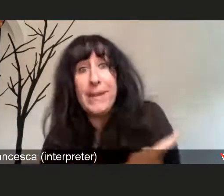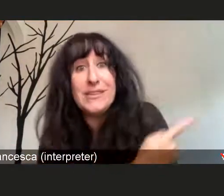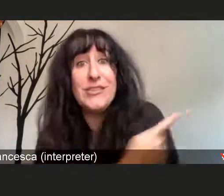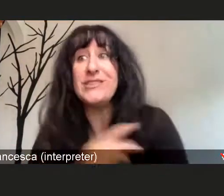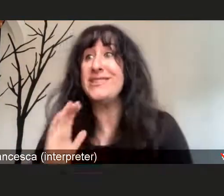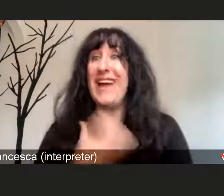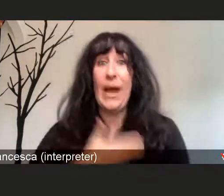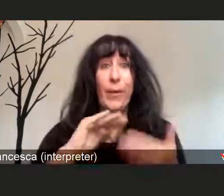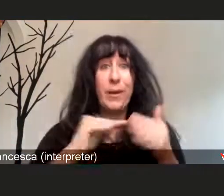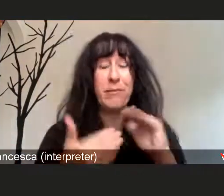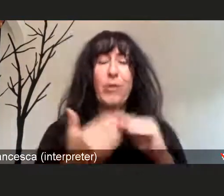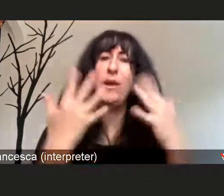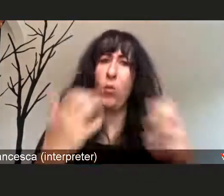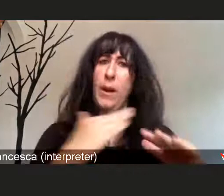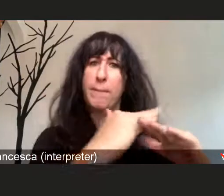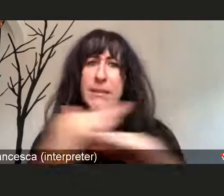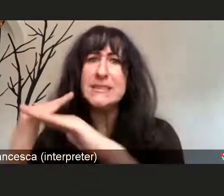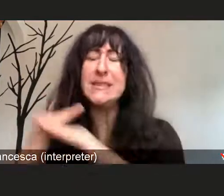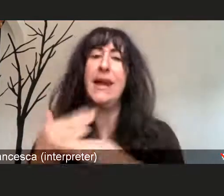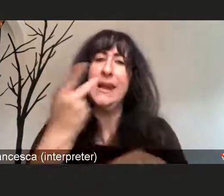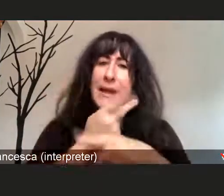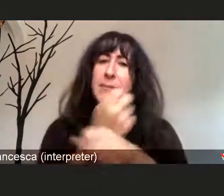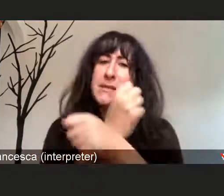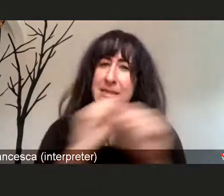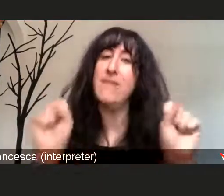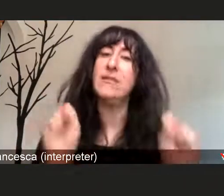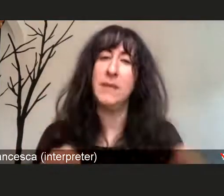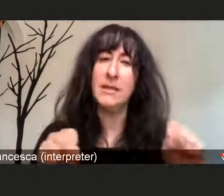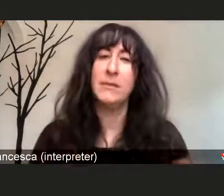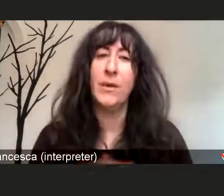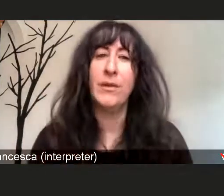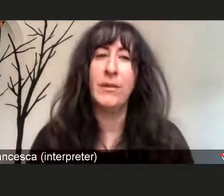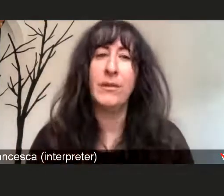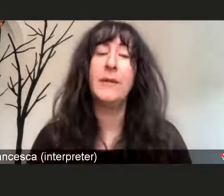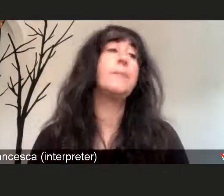For months now, we've been talking about something called protective, er, excuse me,